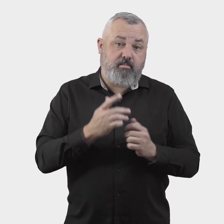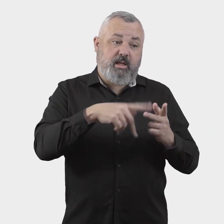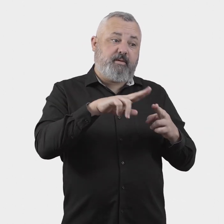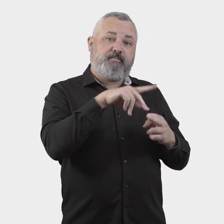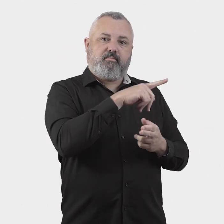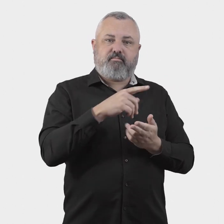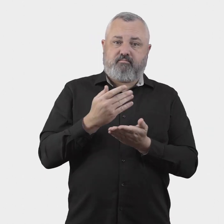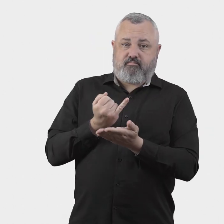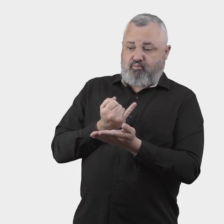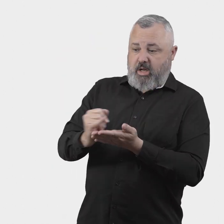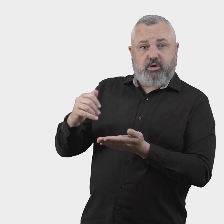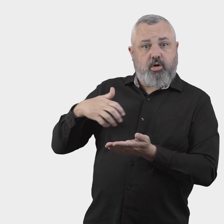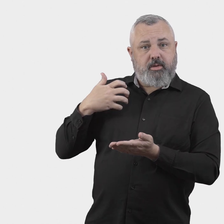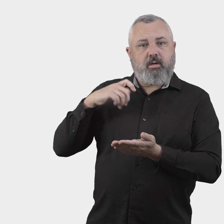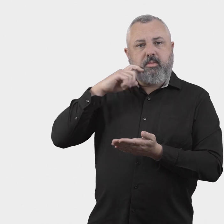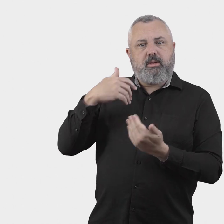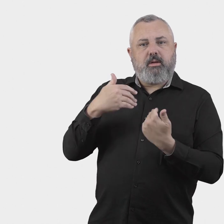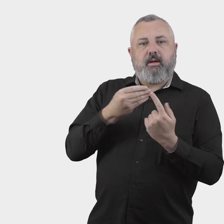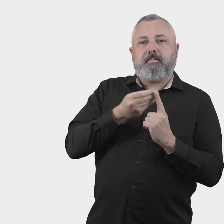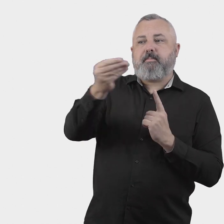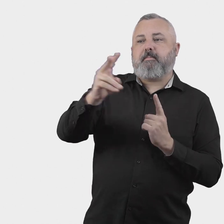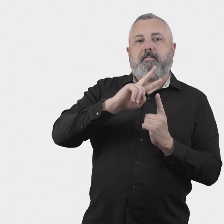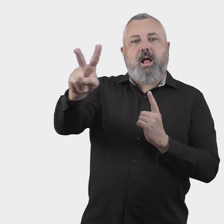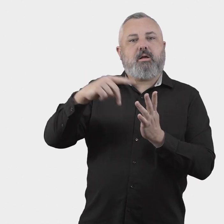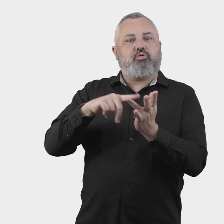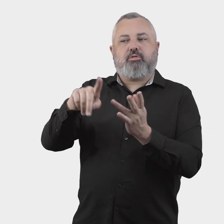Where the ombuds scheme does accept a complaint, it is proposed that it would refer the complaint back to